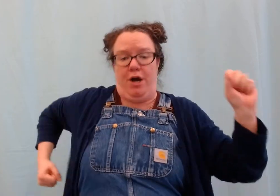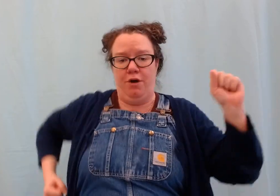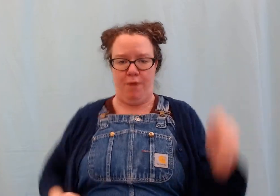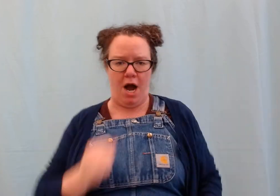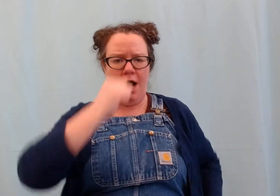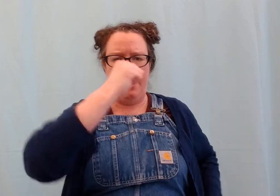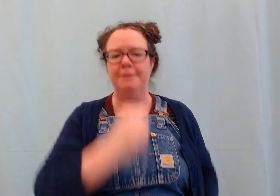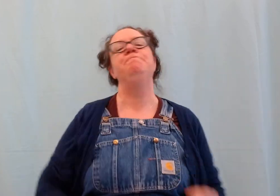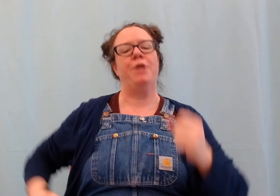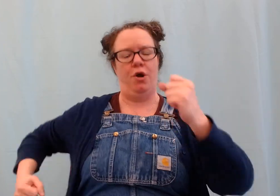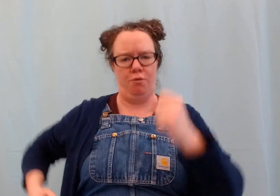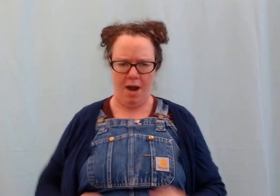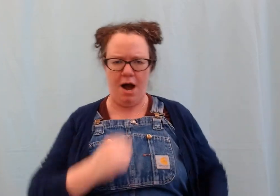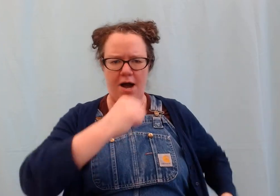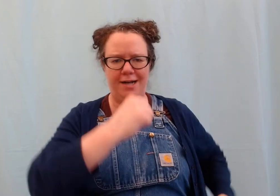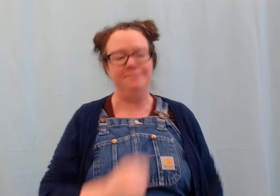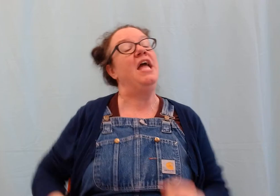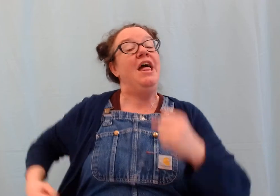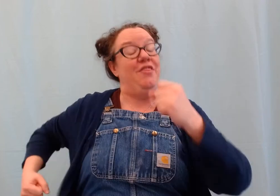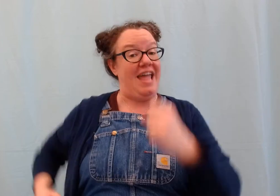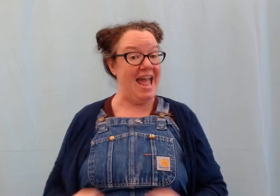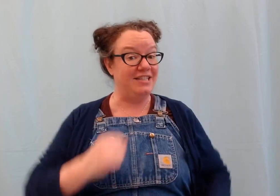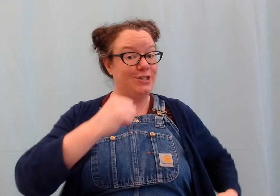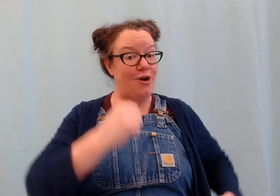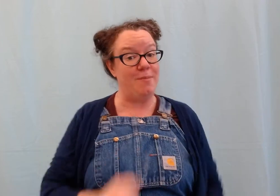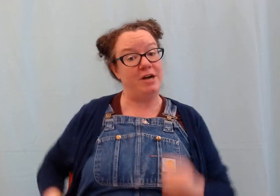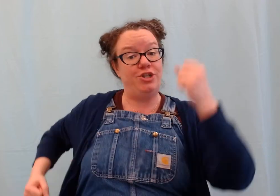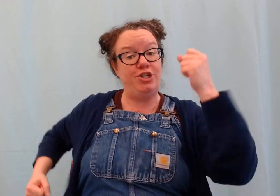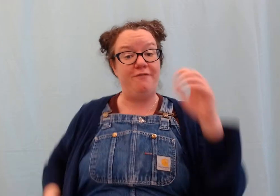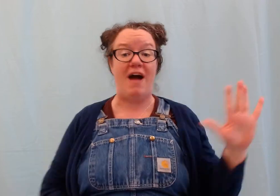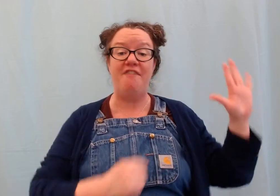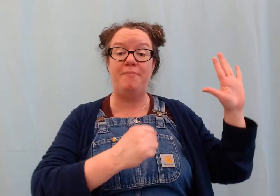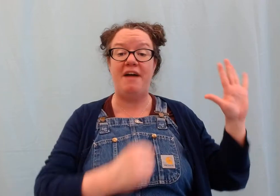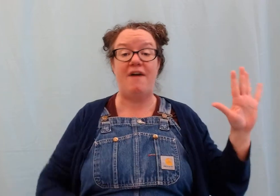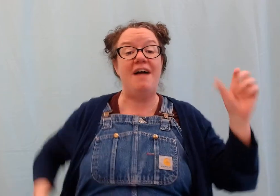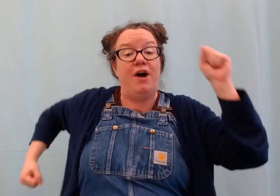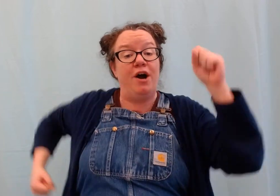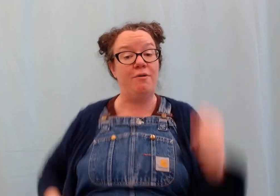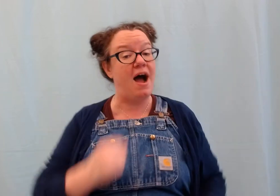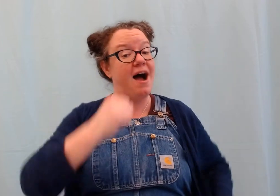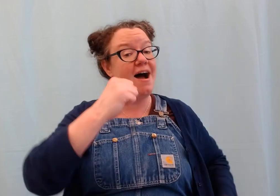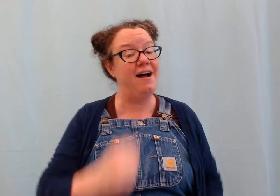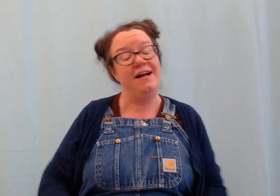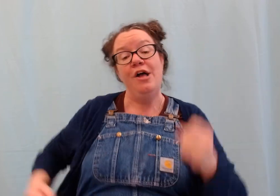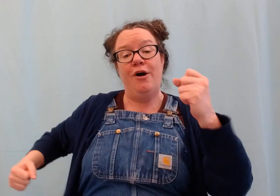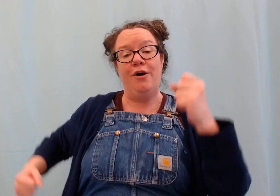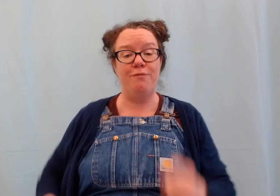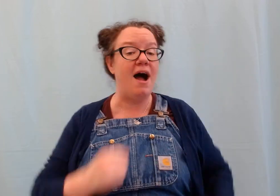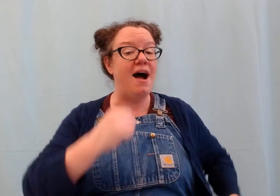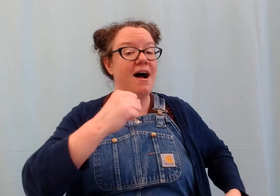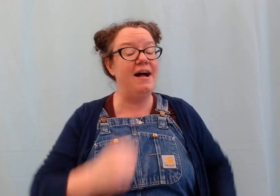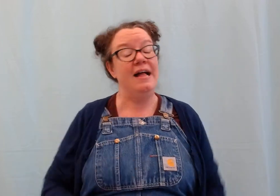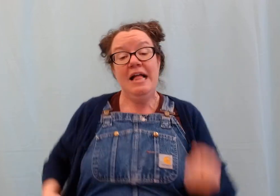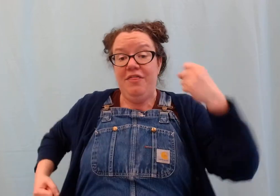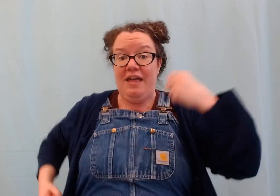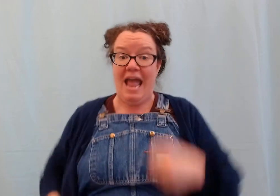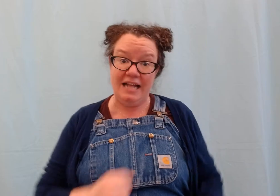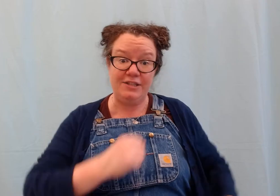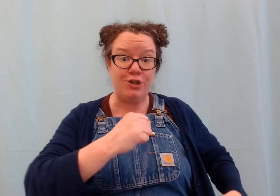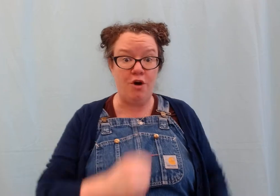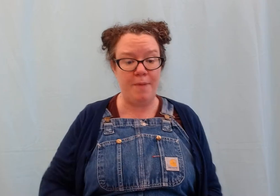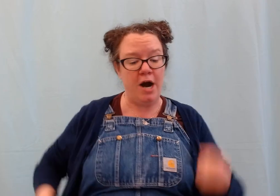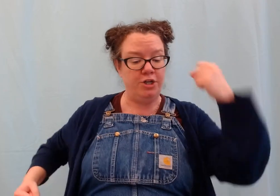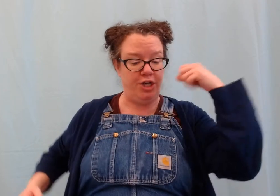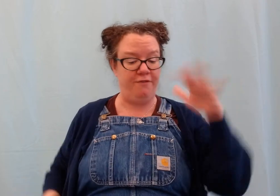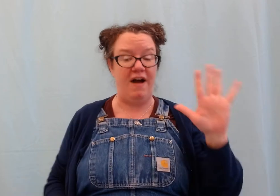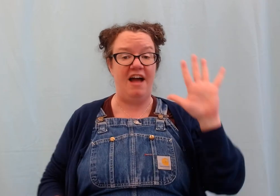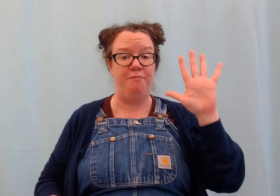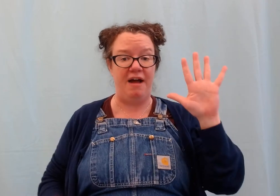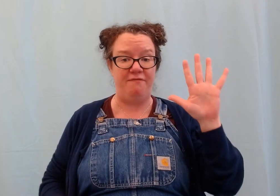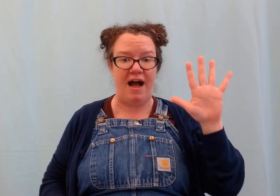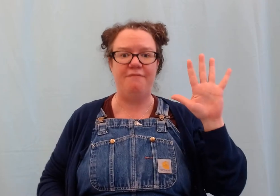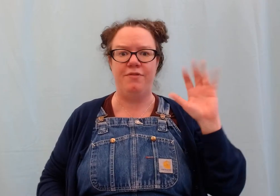Hurrah, hurrah. The ants go marching five by five. hurrah, hurrah! The ants go marching five by five. The#